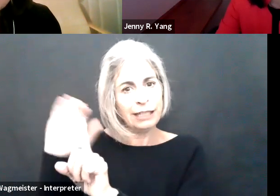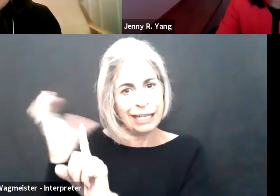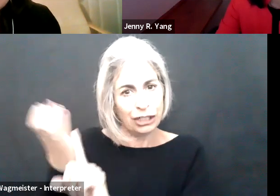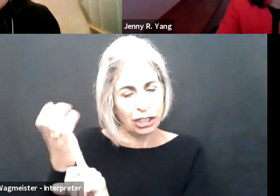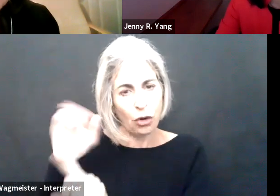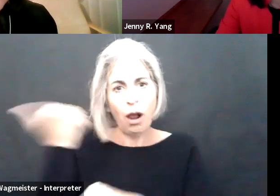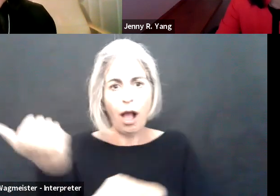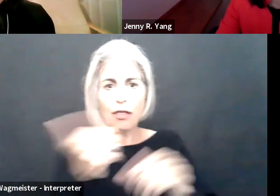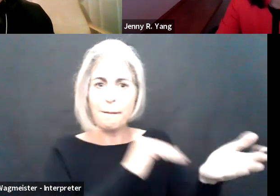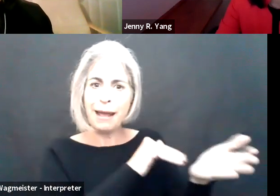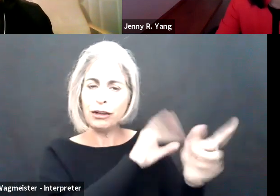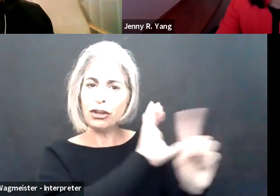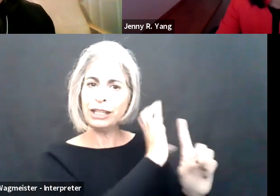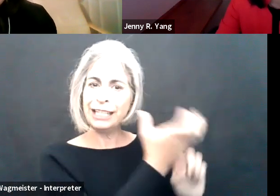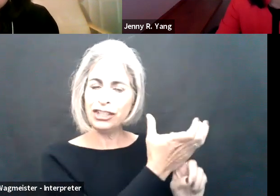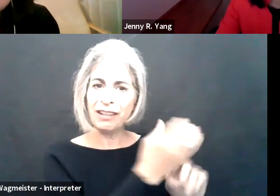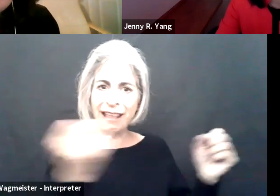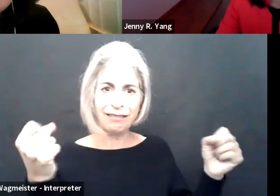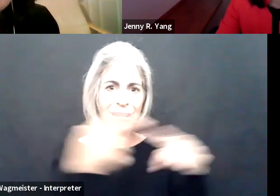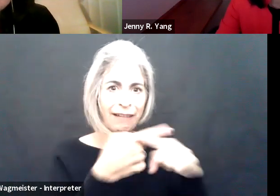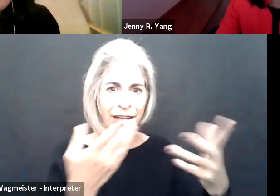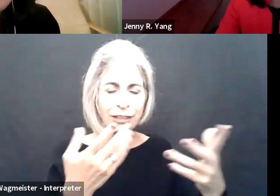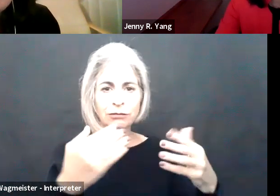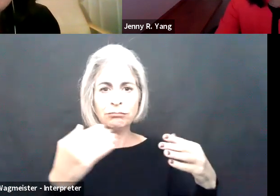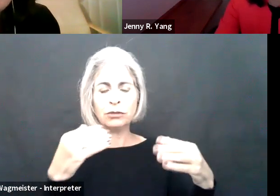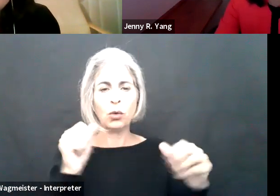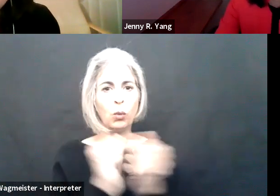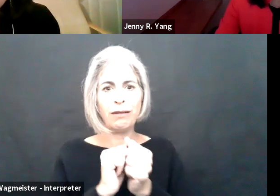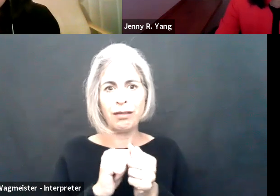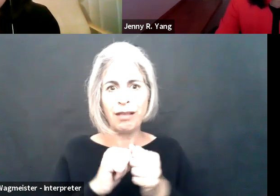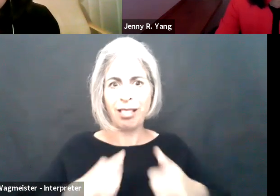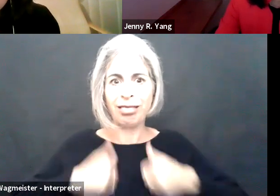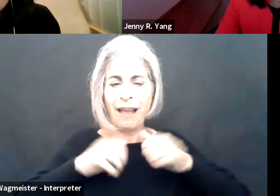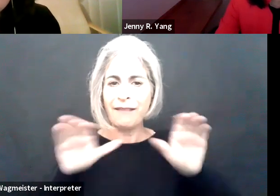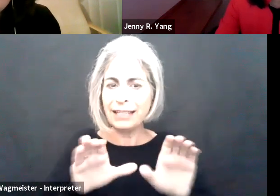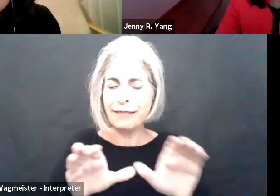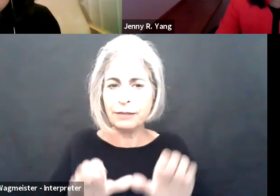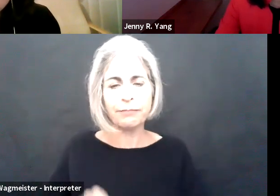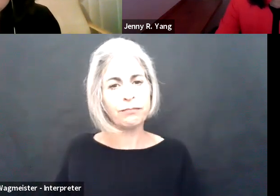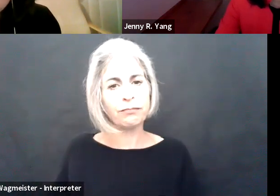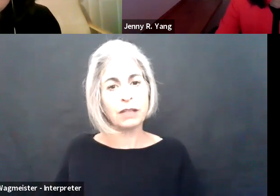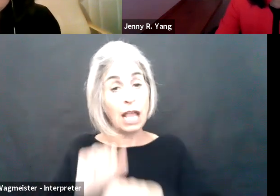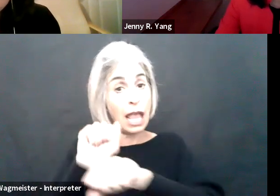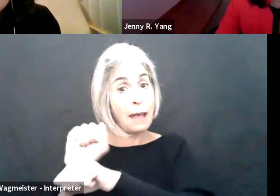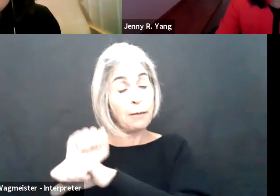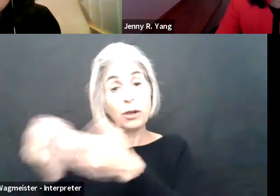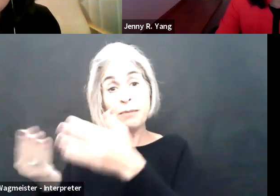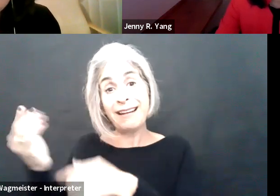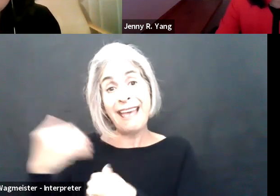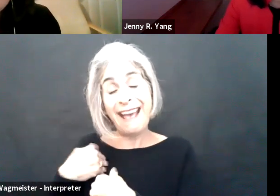disability, where an employee has a documented mental health condition or other medical condition that interferes with a major life activity.